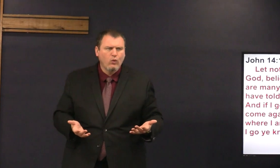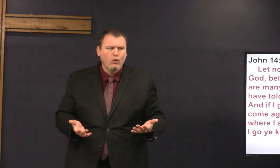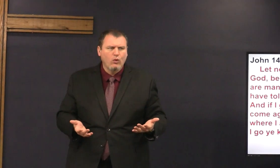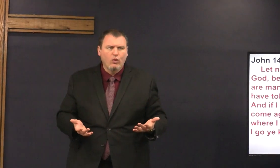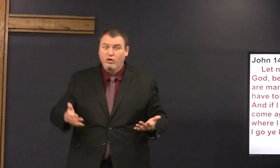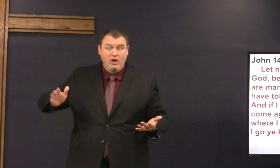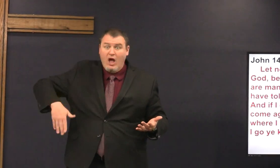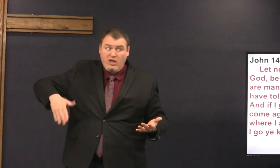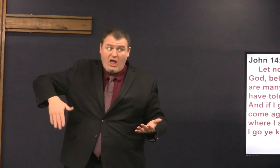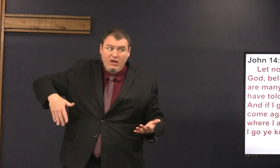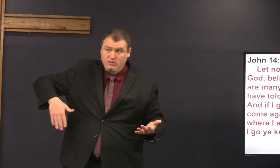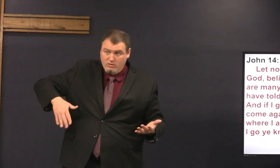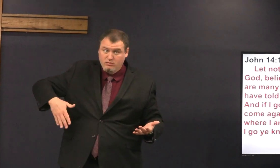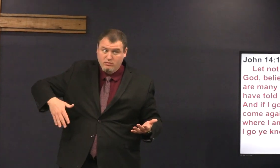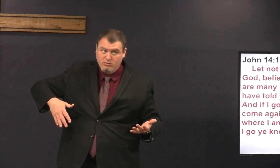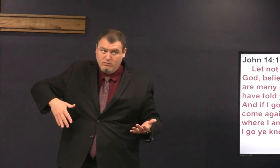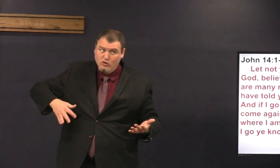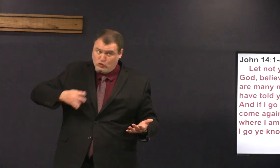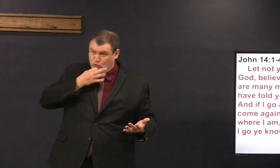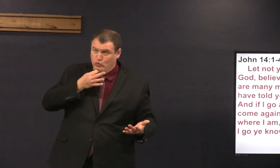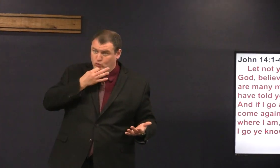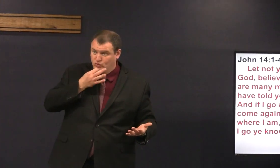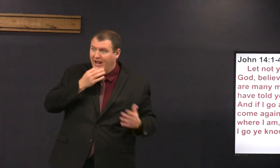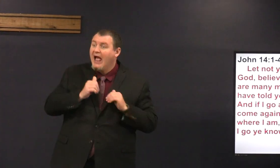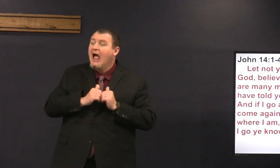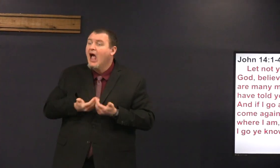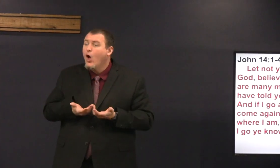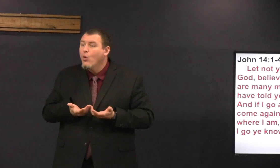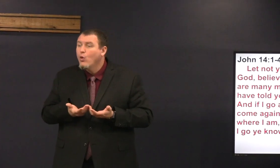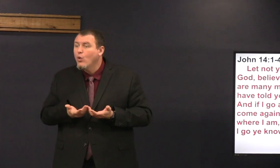oh no not yet but pretty soon